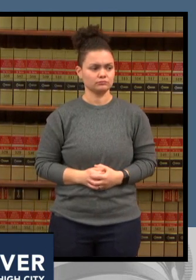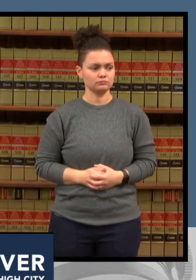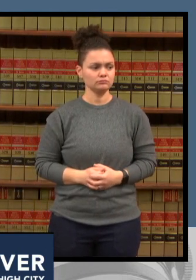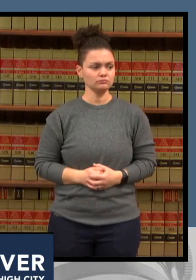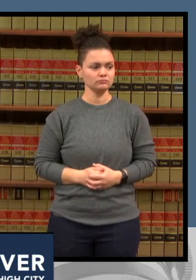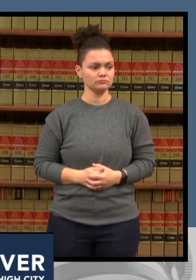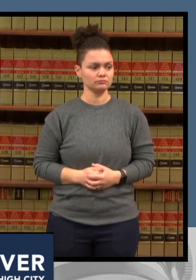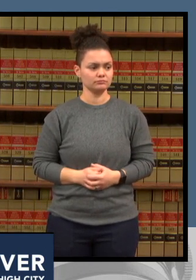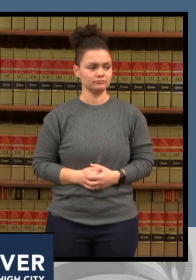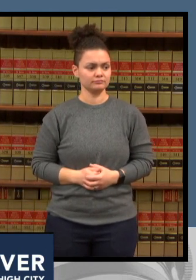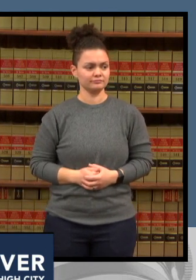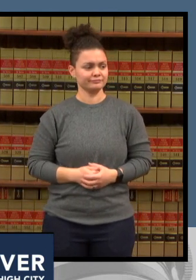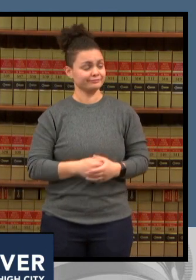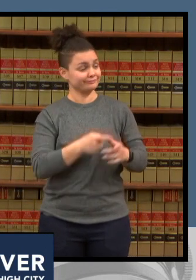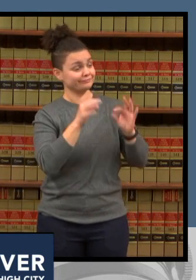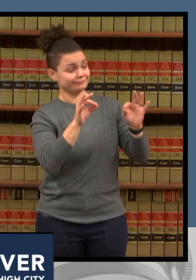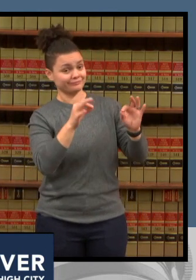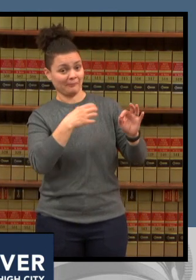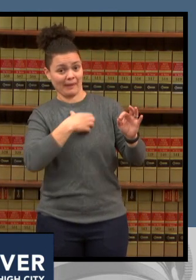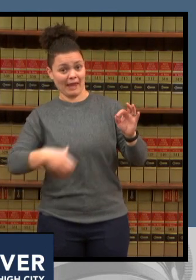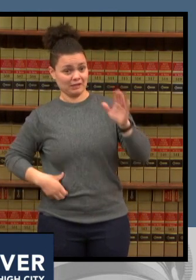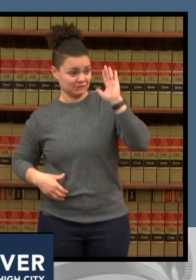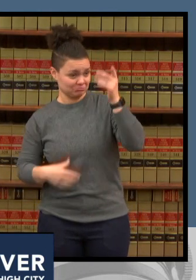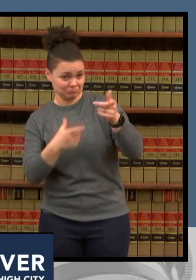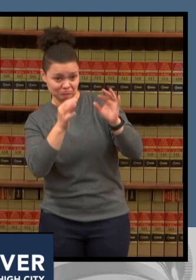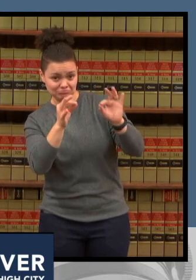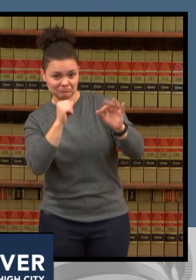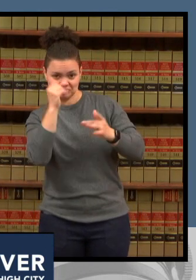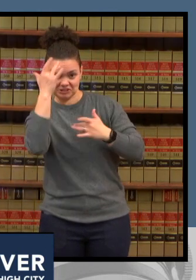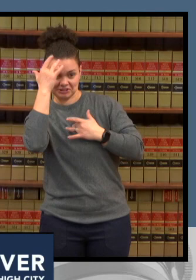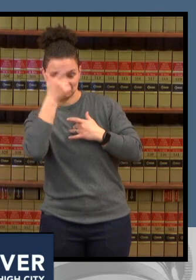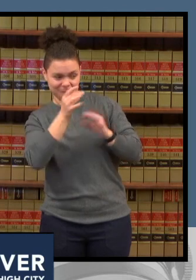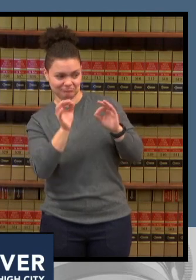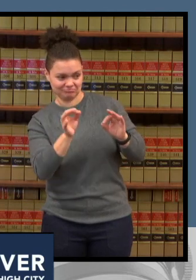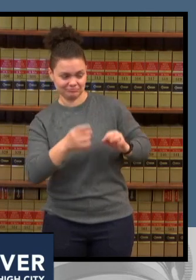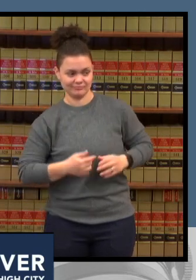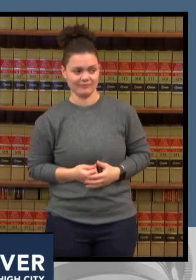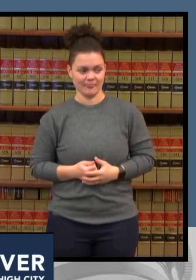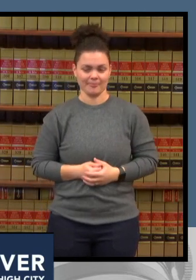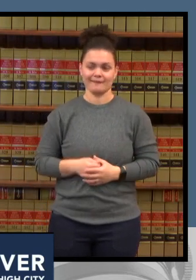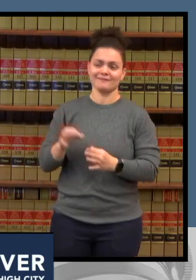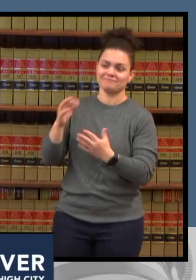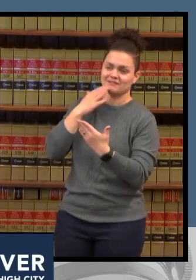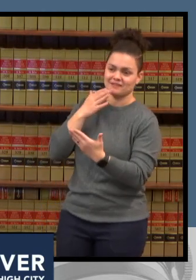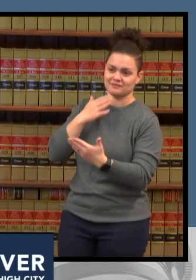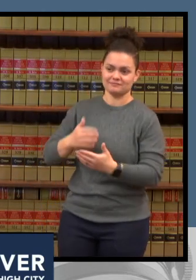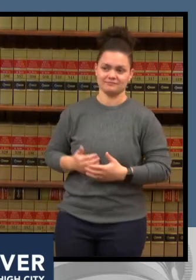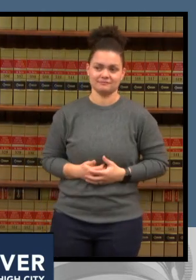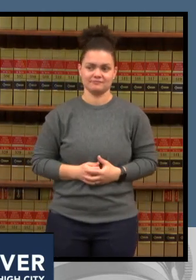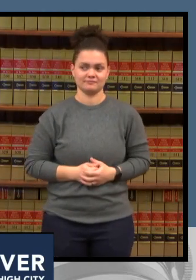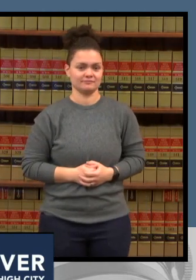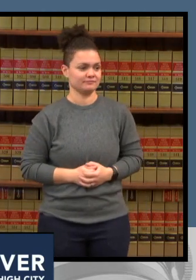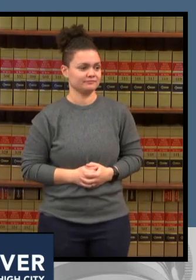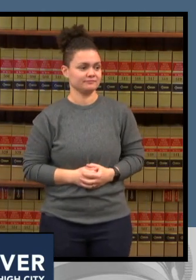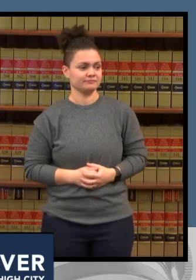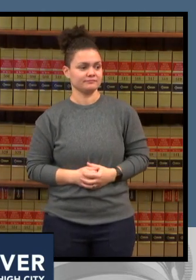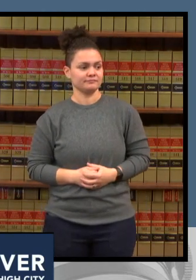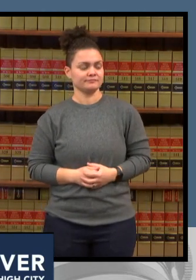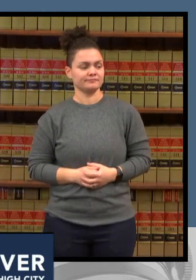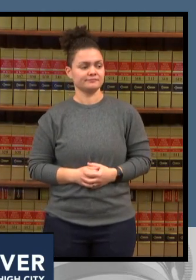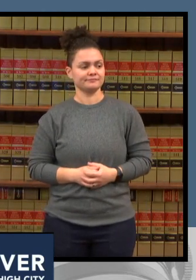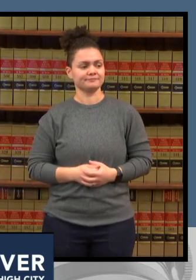dr price um it looks as if your hospital in the last week of december had more of your employees